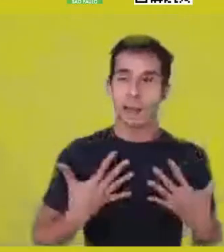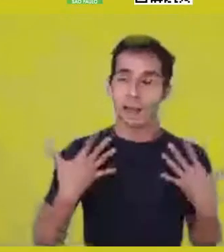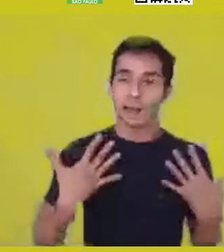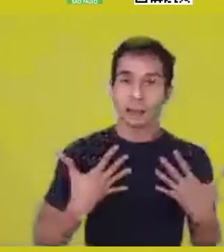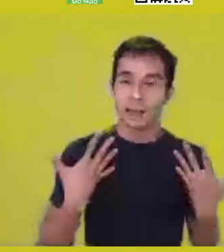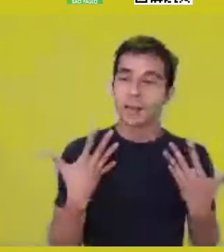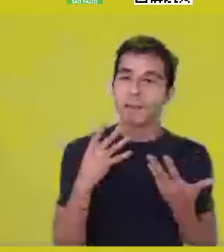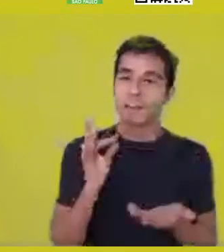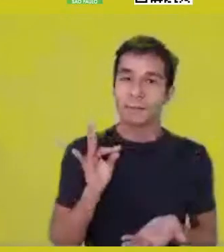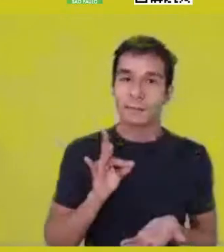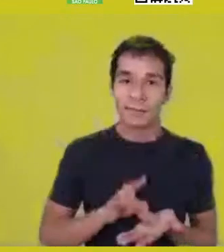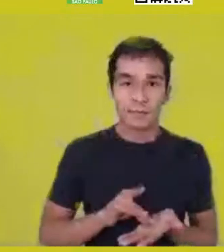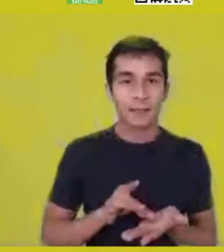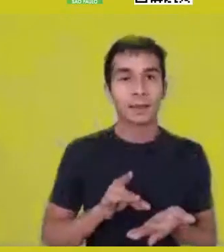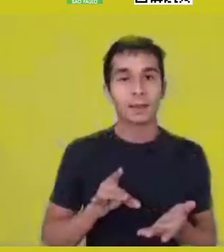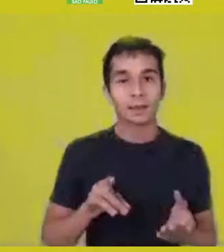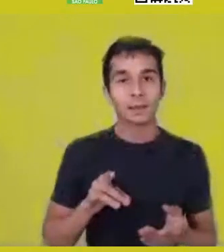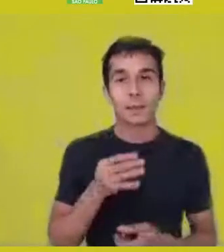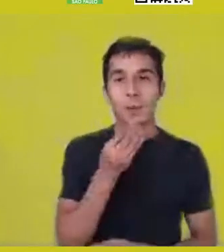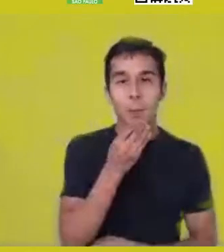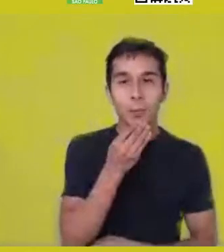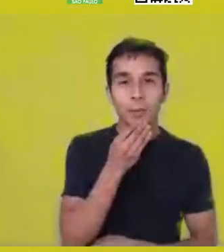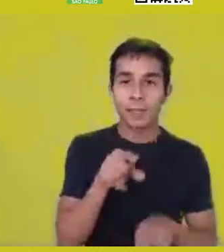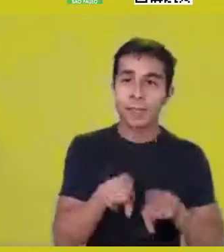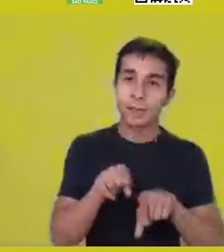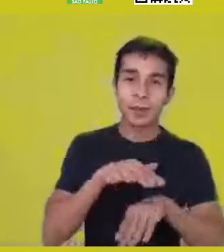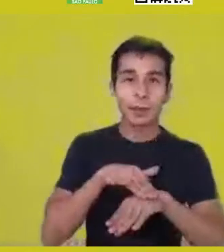seeing and hearing again my dear friend Maria Thaís